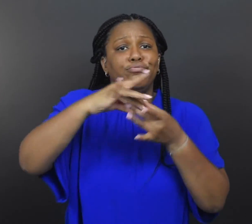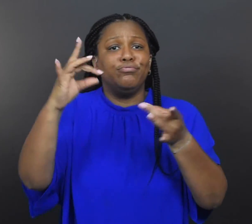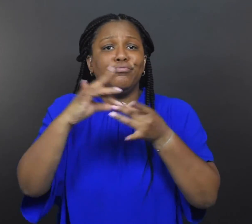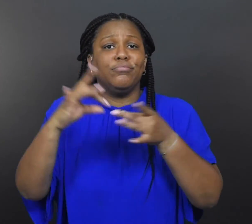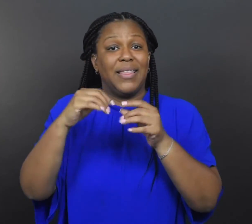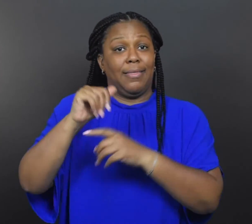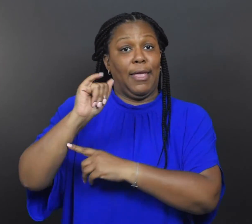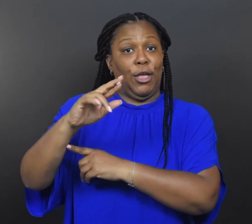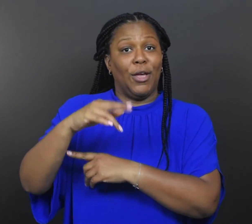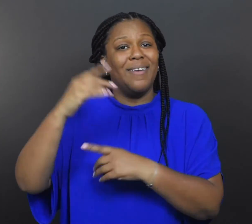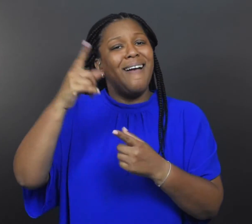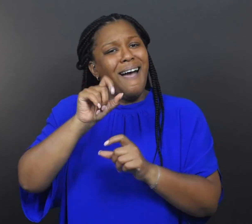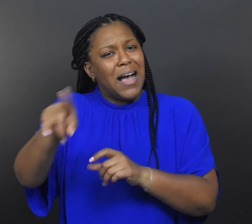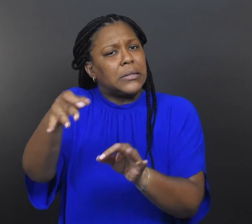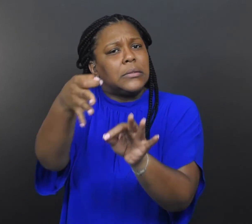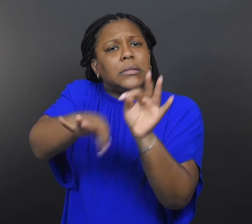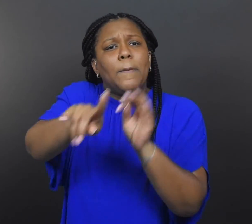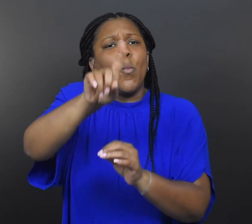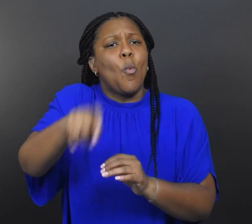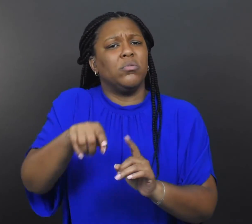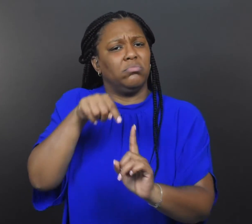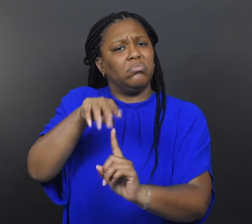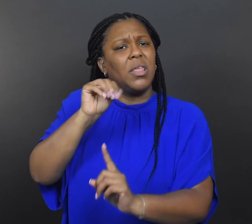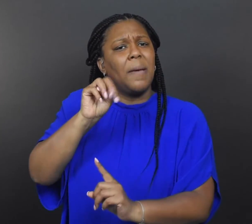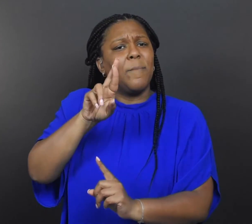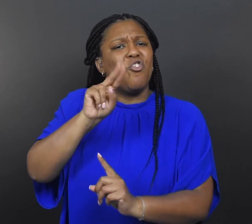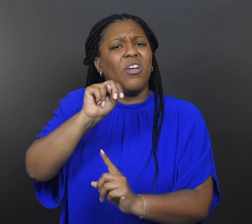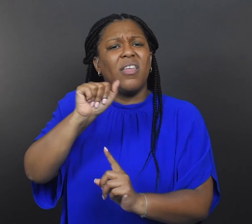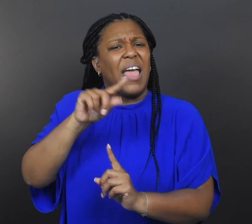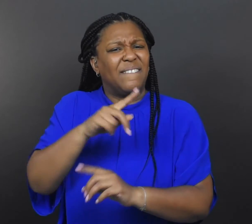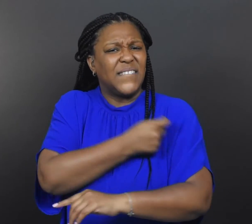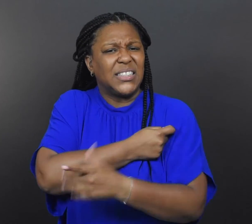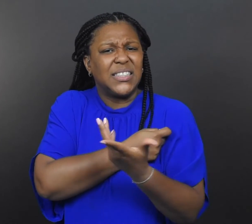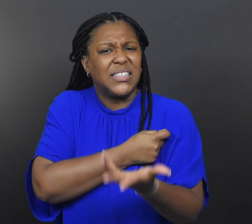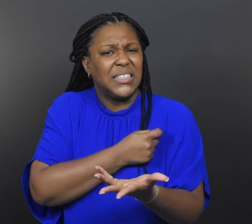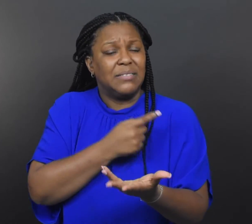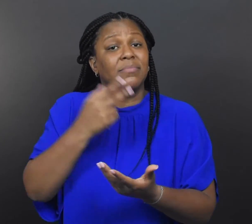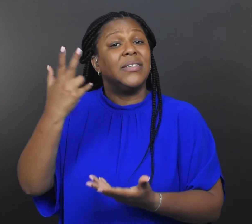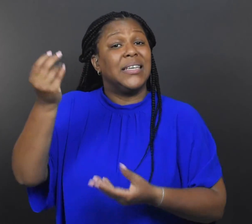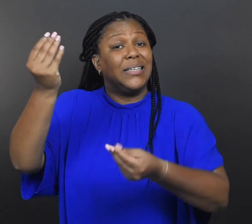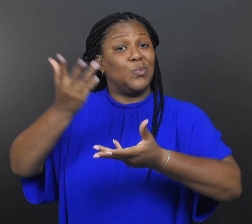He asked simple questions about mRNA vaccines.